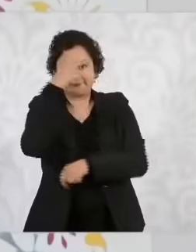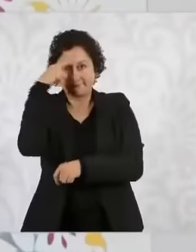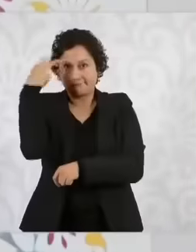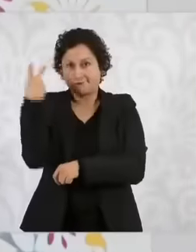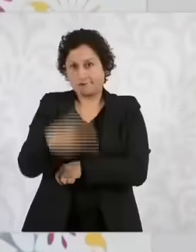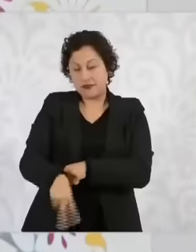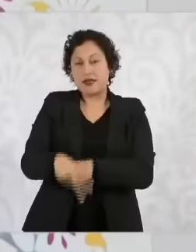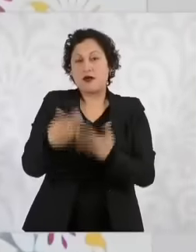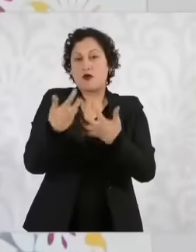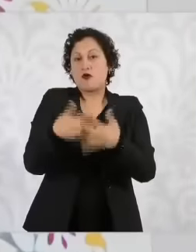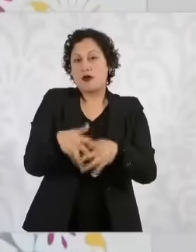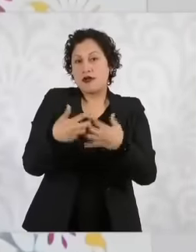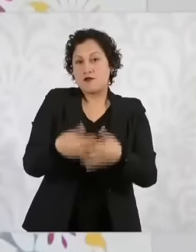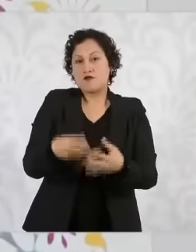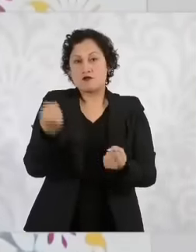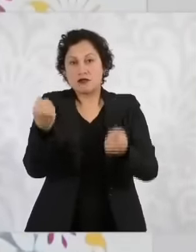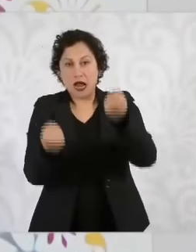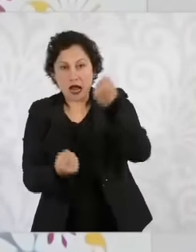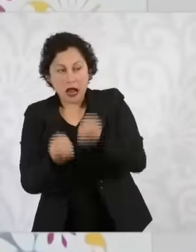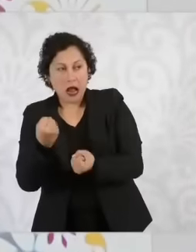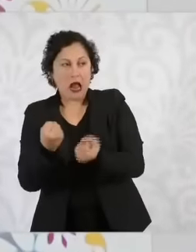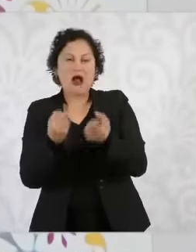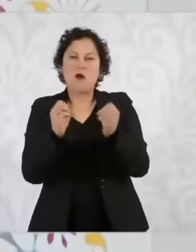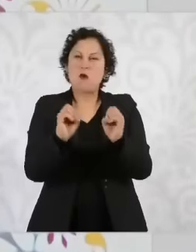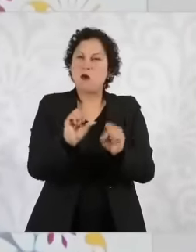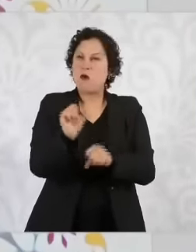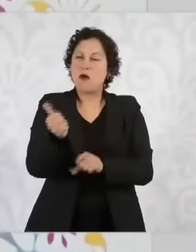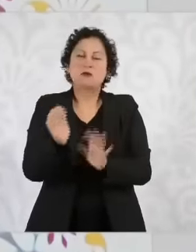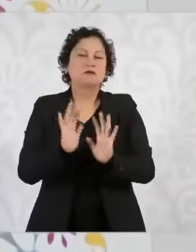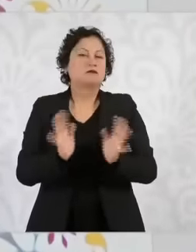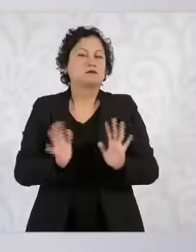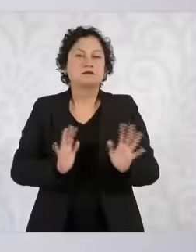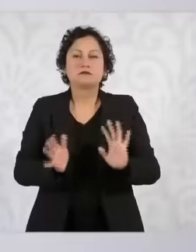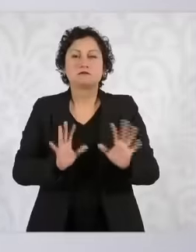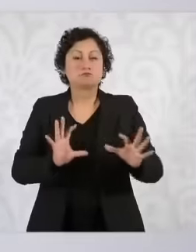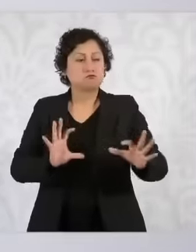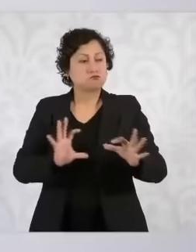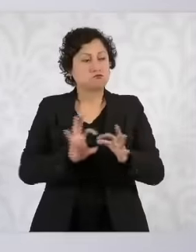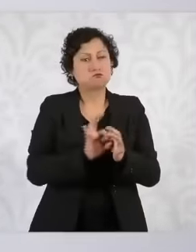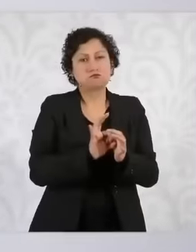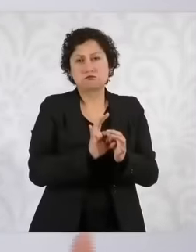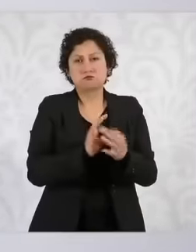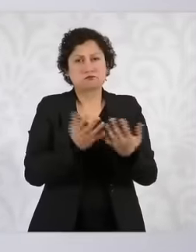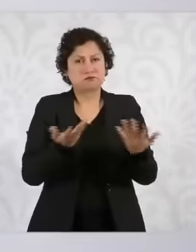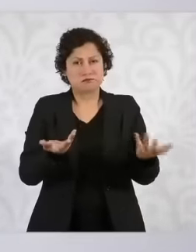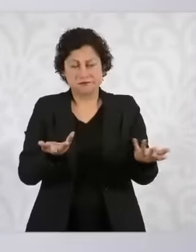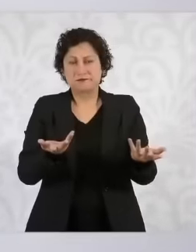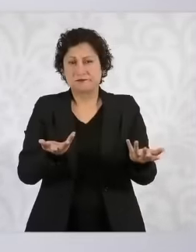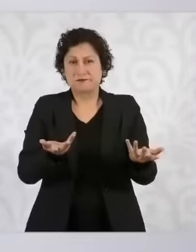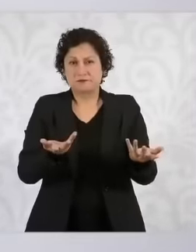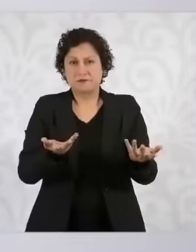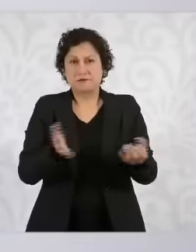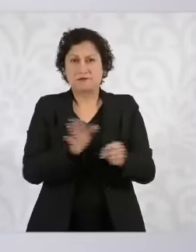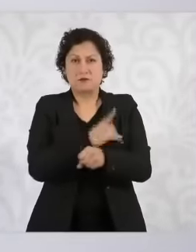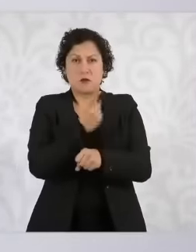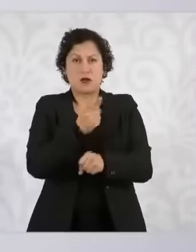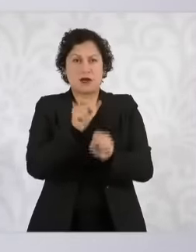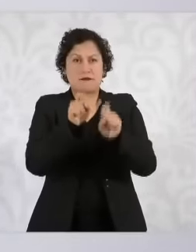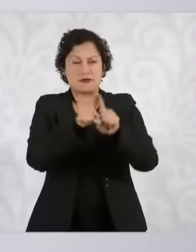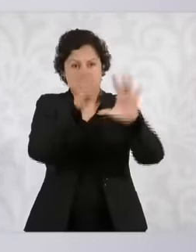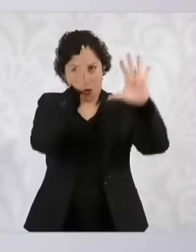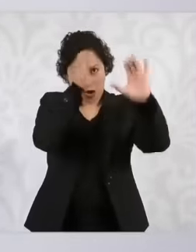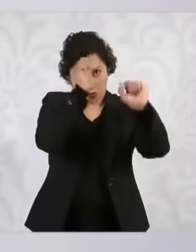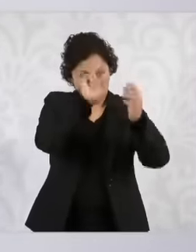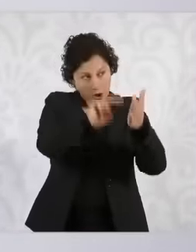Automotive industry. We complement each other within the framework of the treaty and what we want is to continue